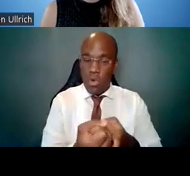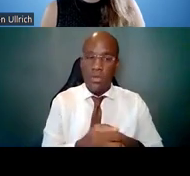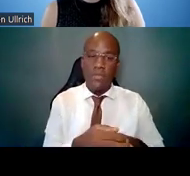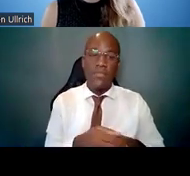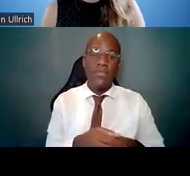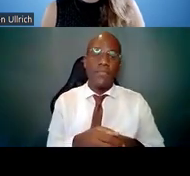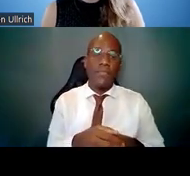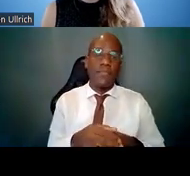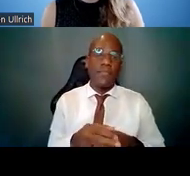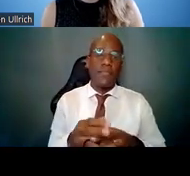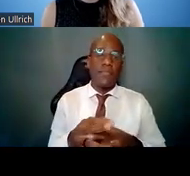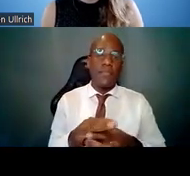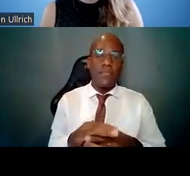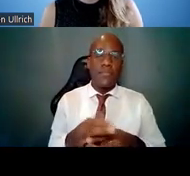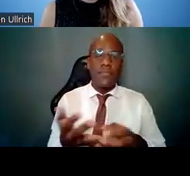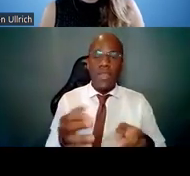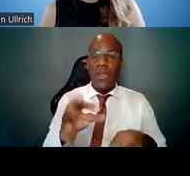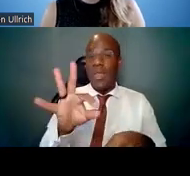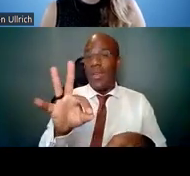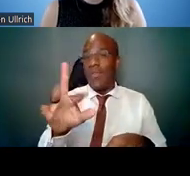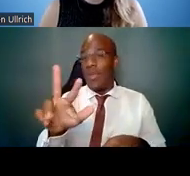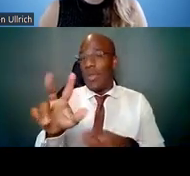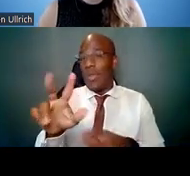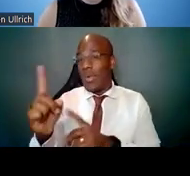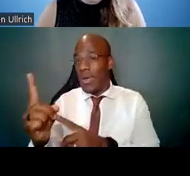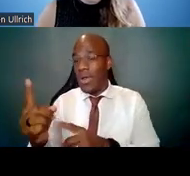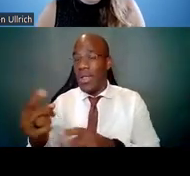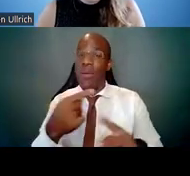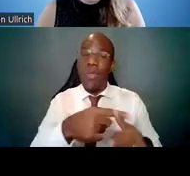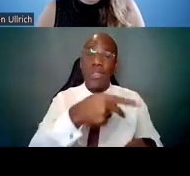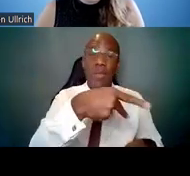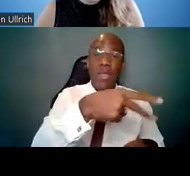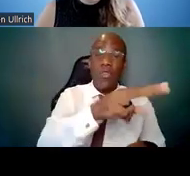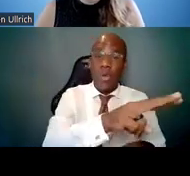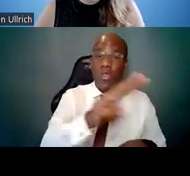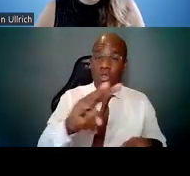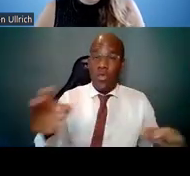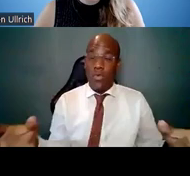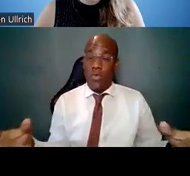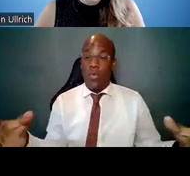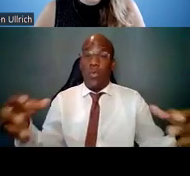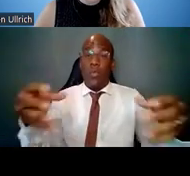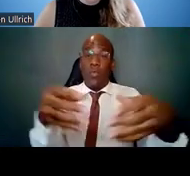plus the F31 time can be up to five years for the F31.